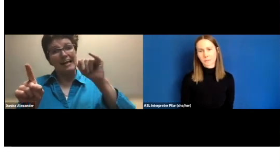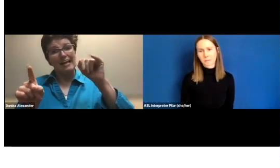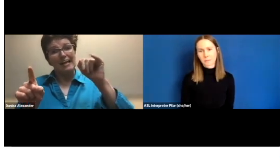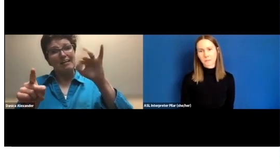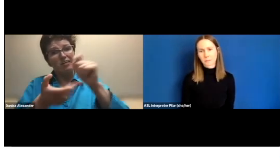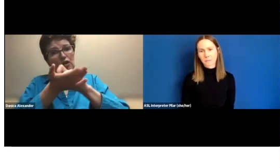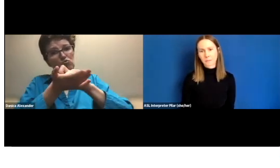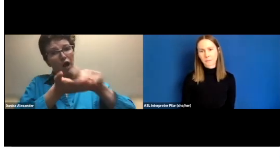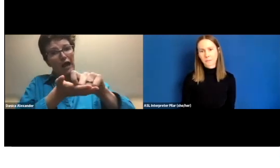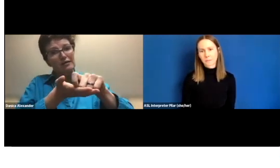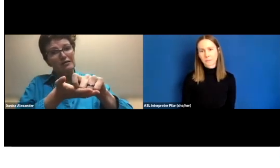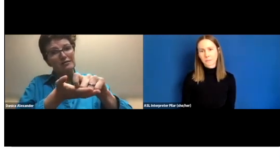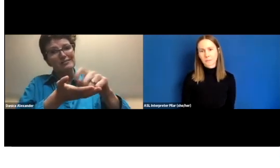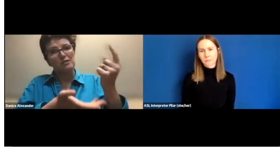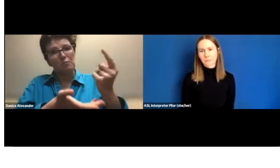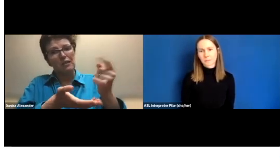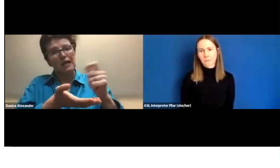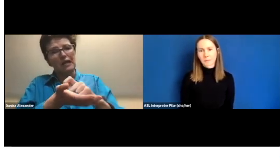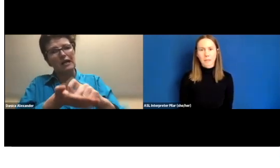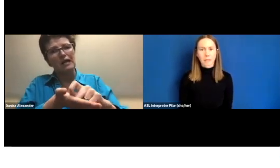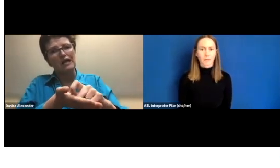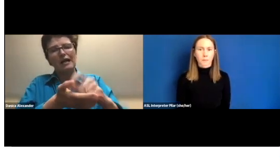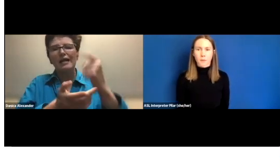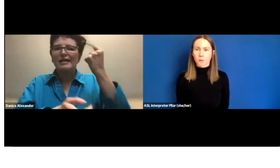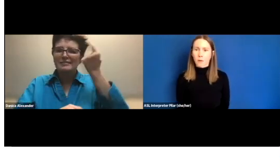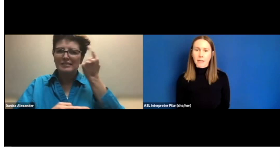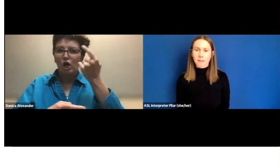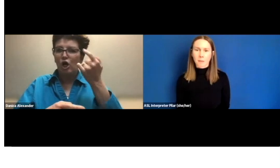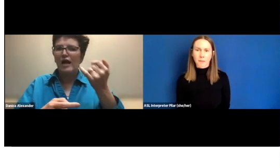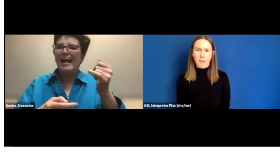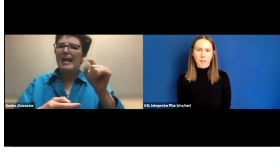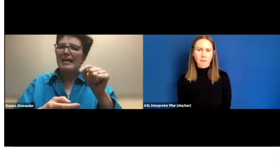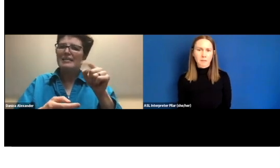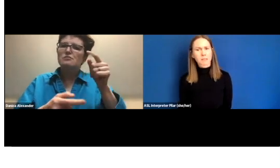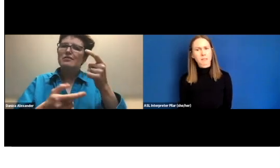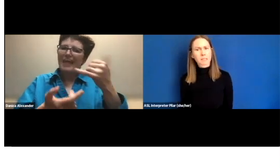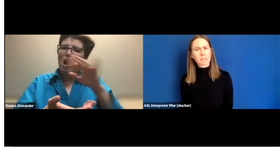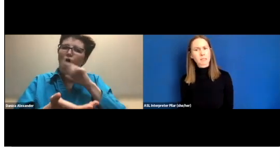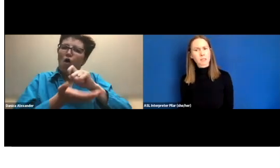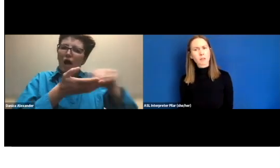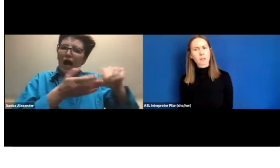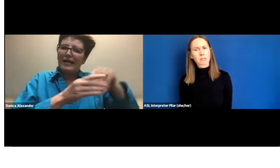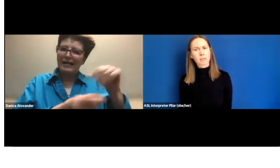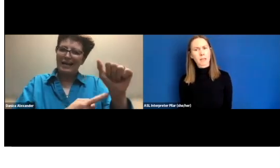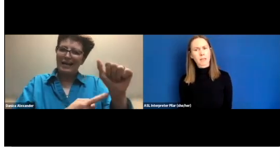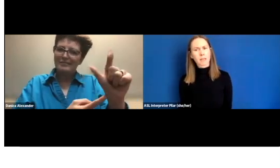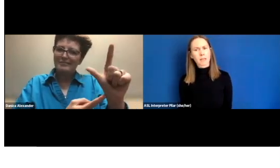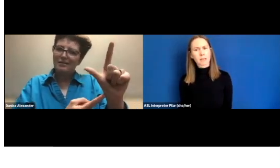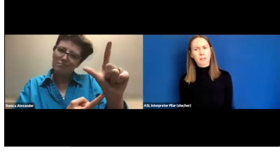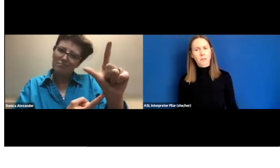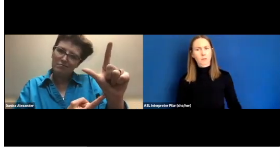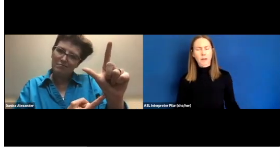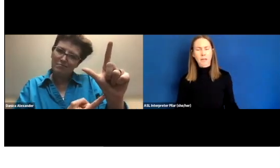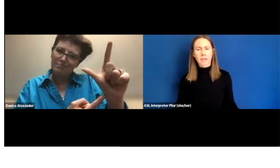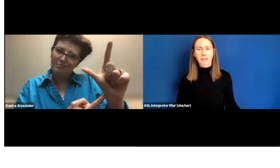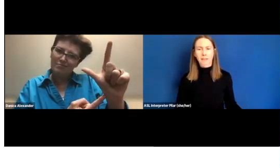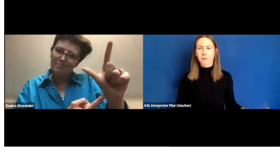If they're writing something, just consider this, they're writing it